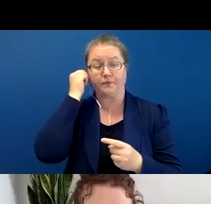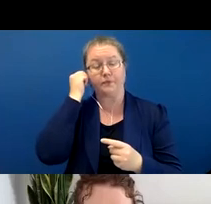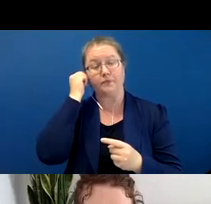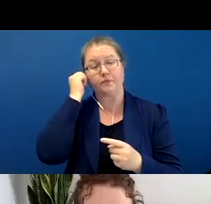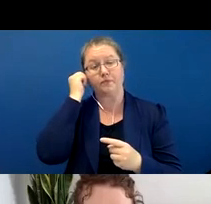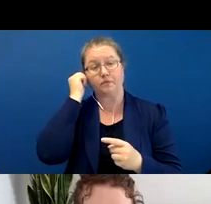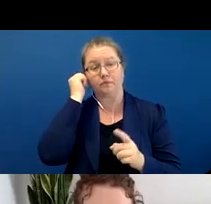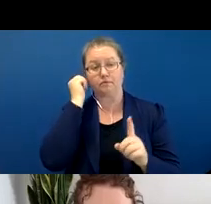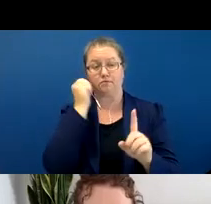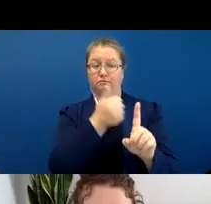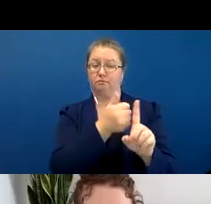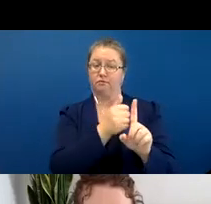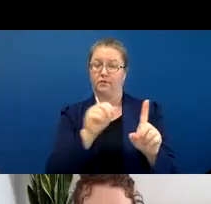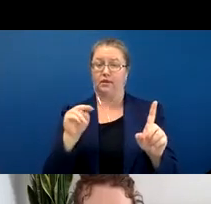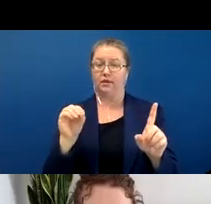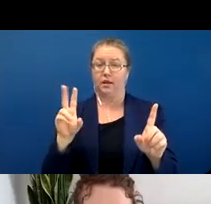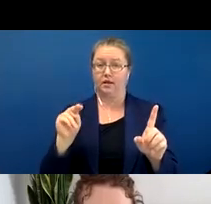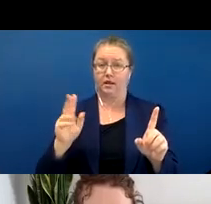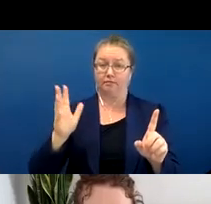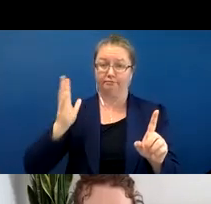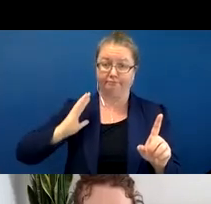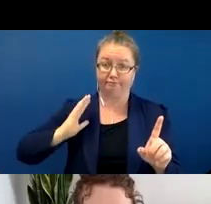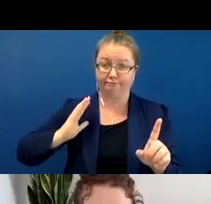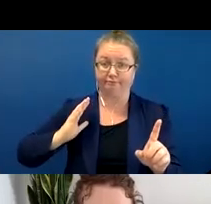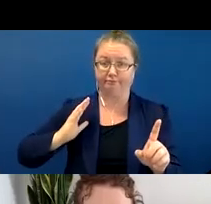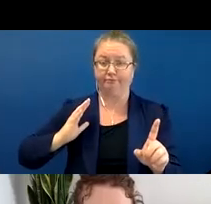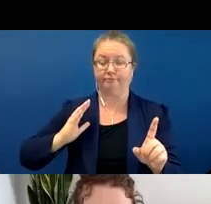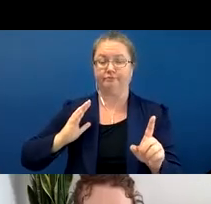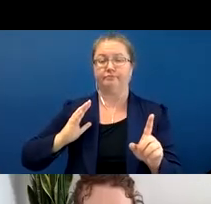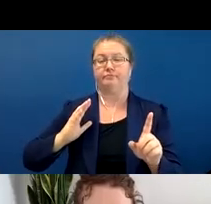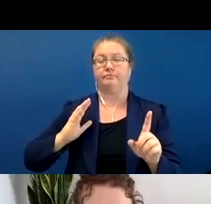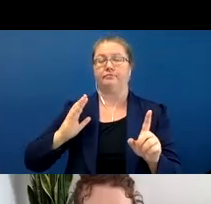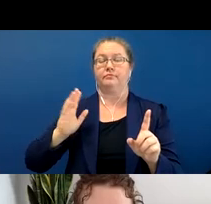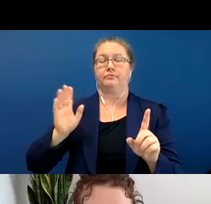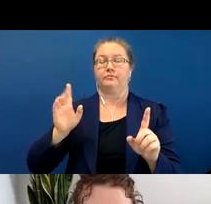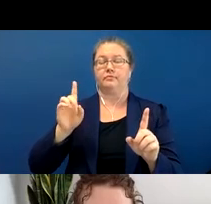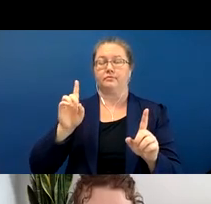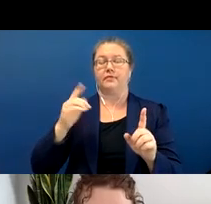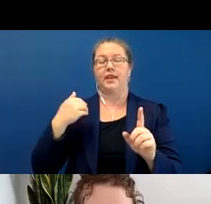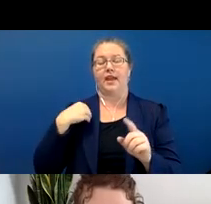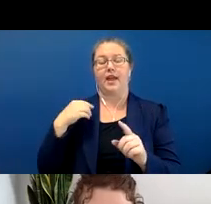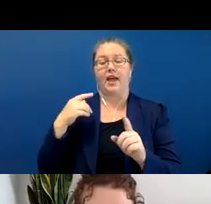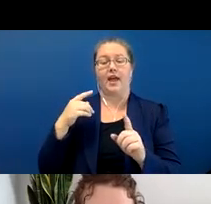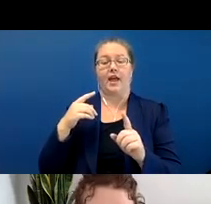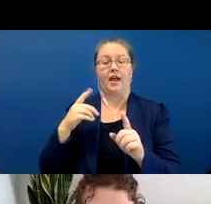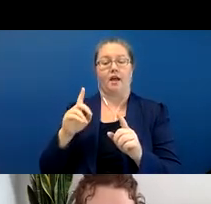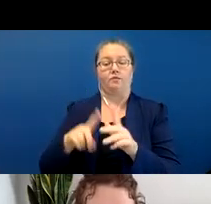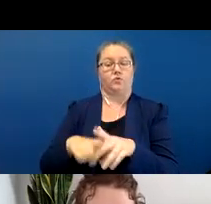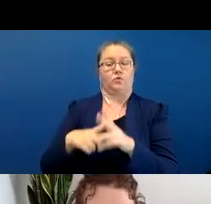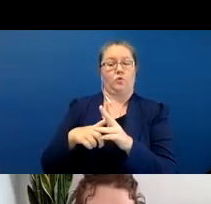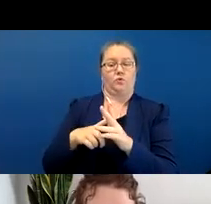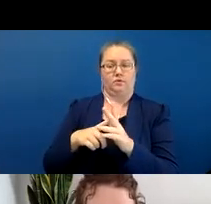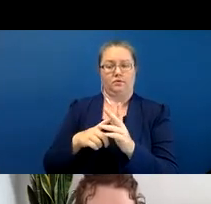… - so noun-incorporates have a nominal source, in terms of the history of that noun